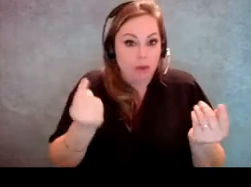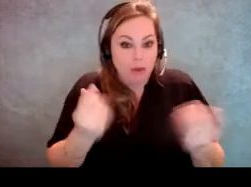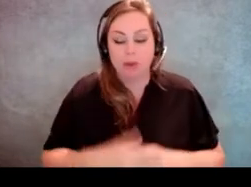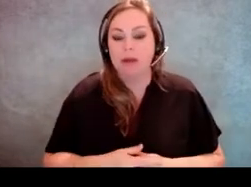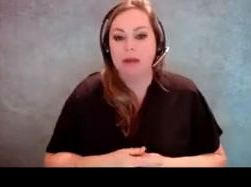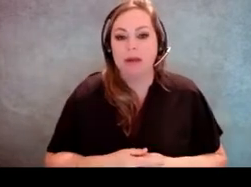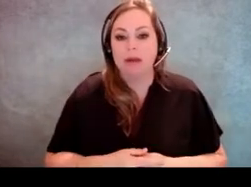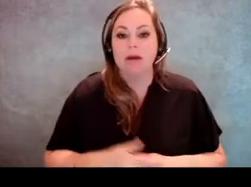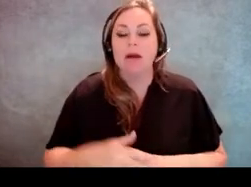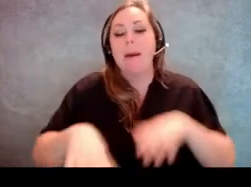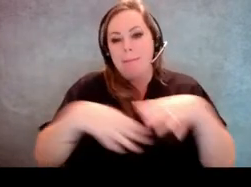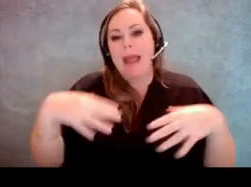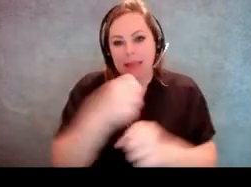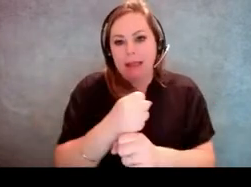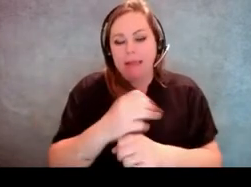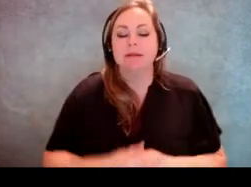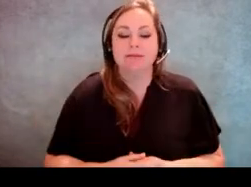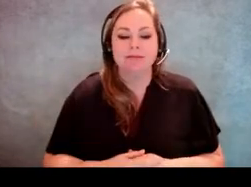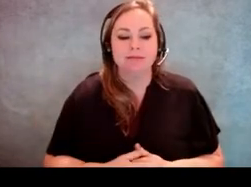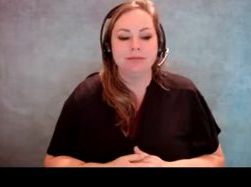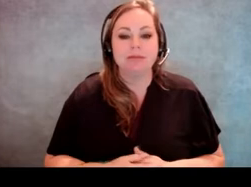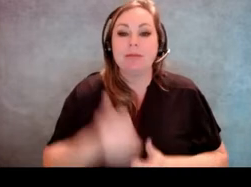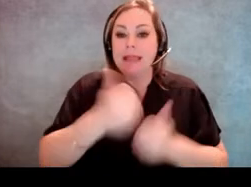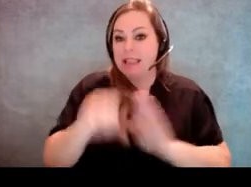basically each state has what's called